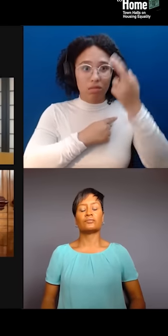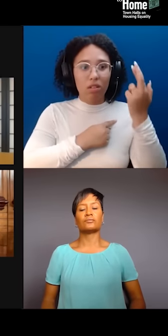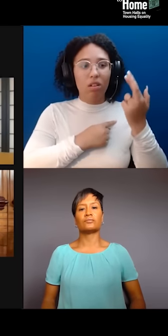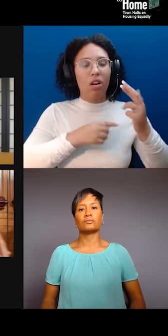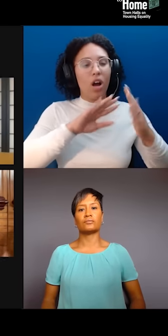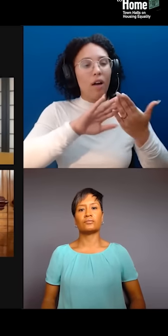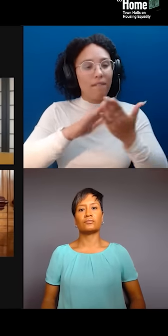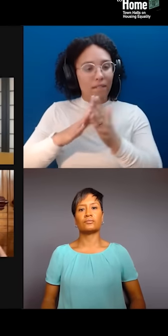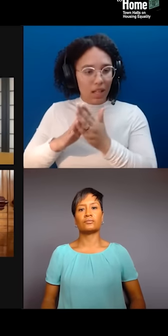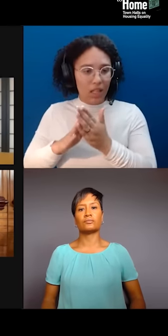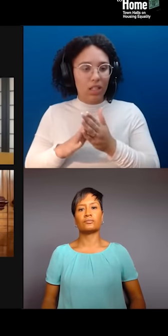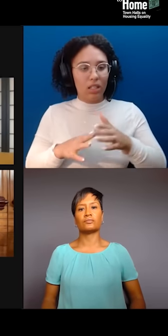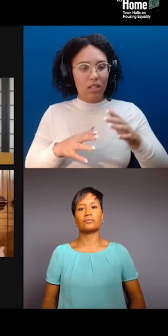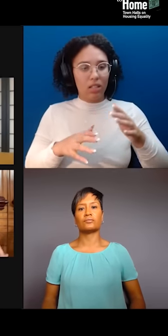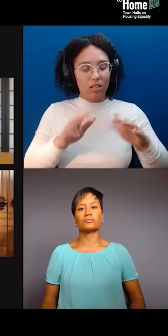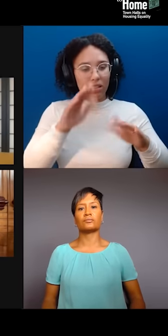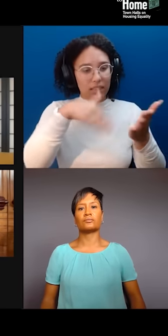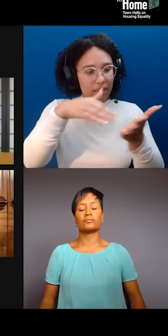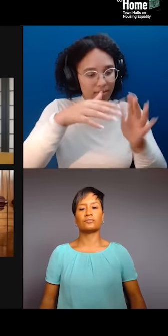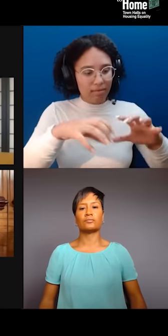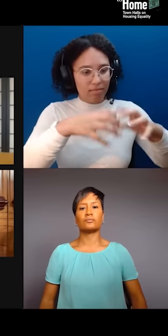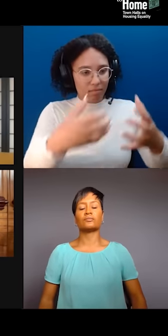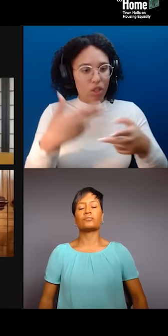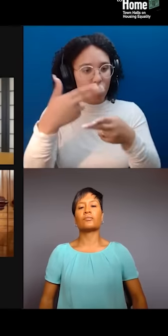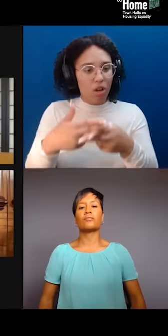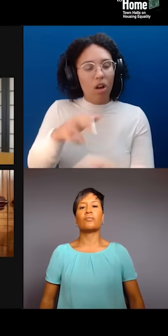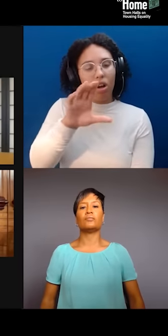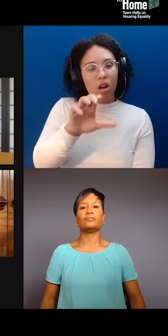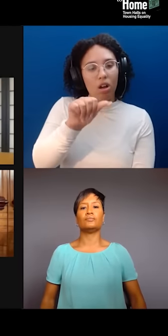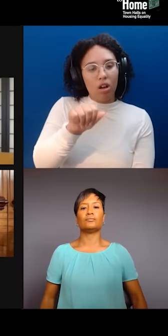It even has pop-up shops in the summer where folks make jewelry like the earrings that I'm wearing,